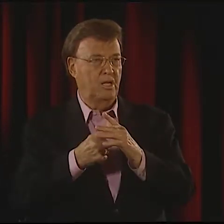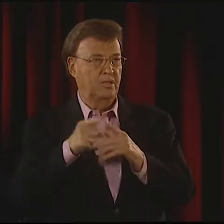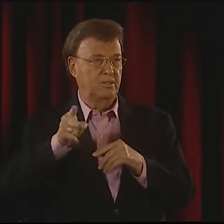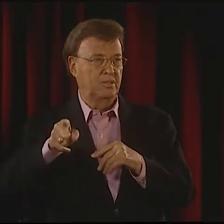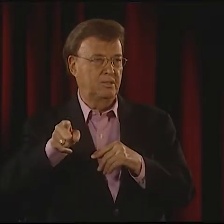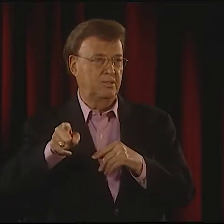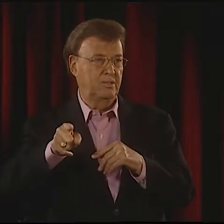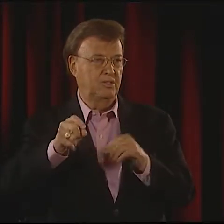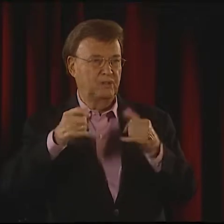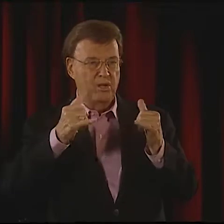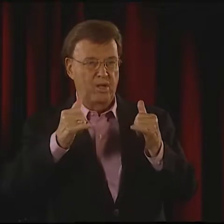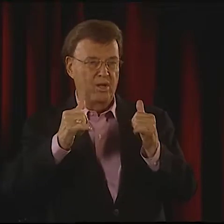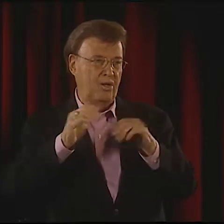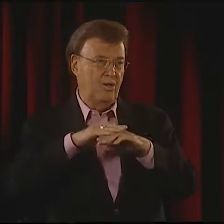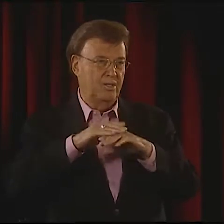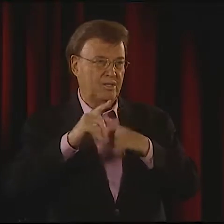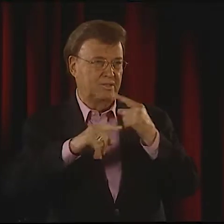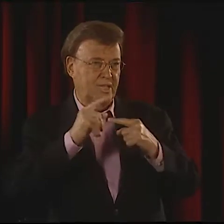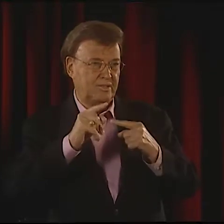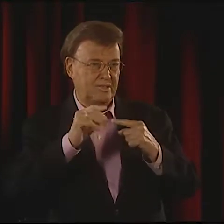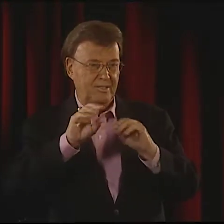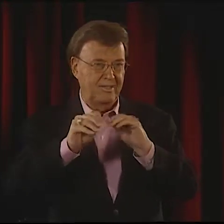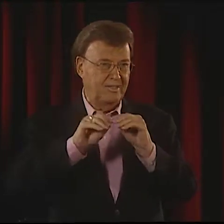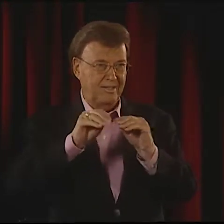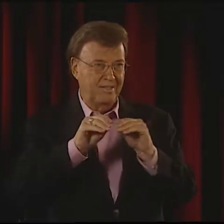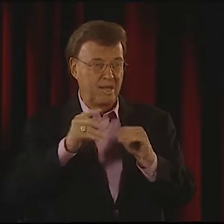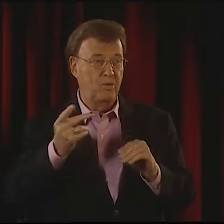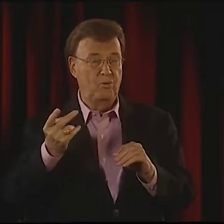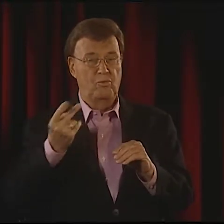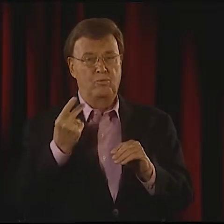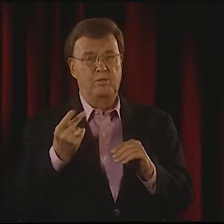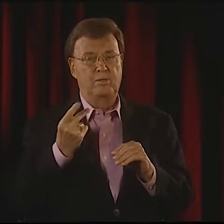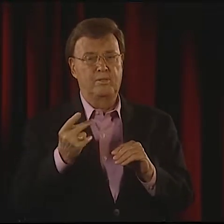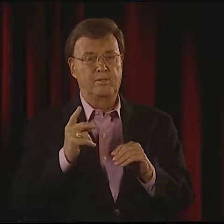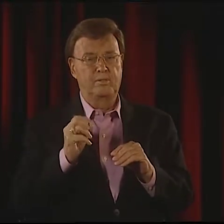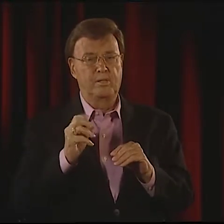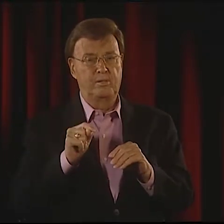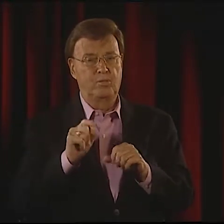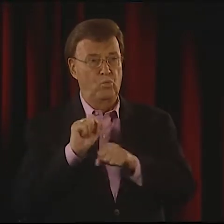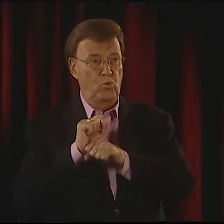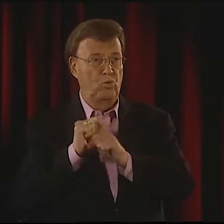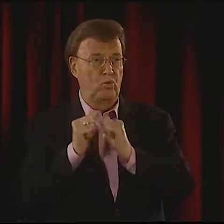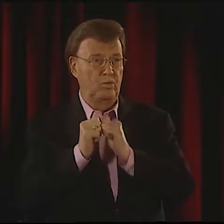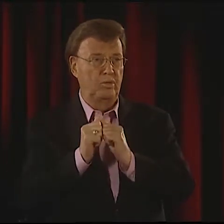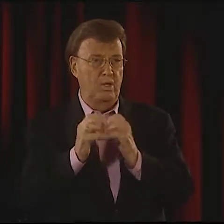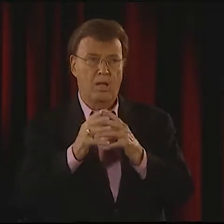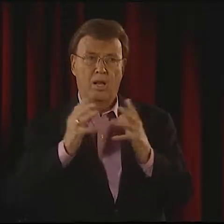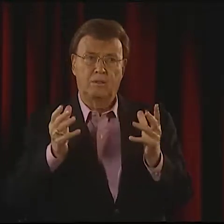YES. DOROTHY MILES WAS INVOLVED IN ITS INCEPTION, AND SHE PLAYED A LOT WITH POETIC SIGNING.